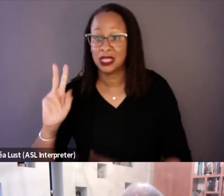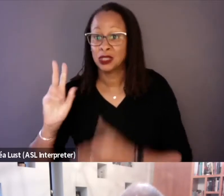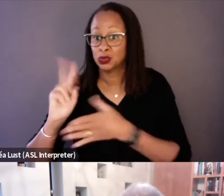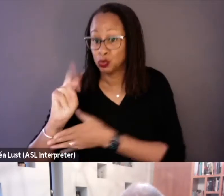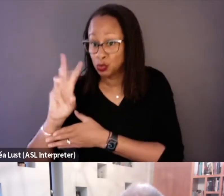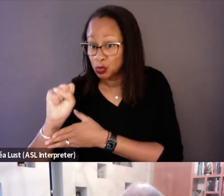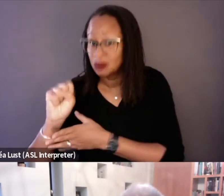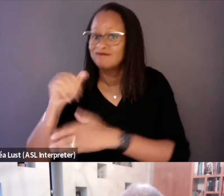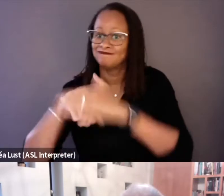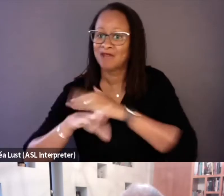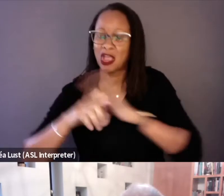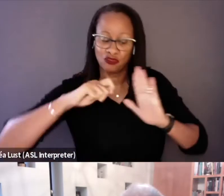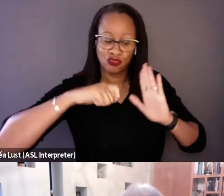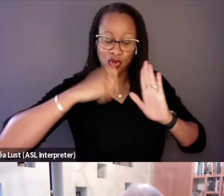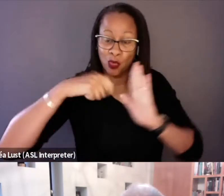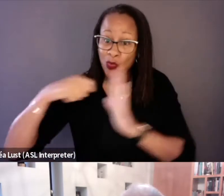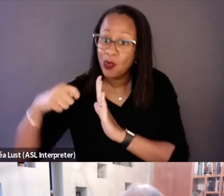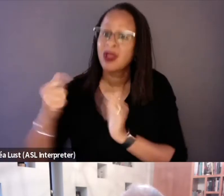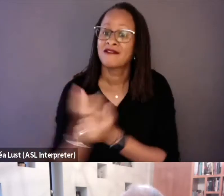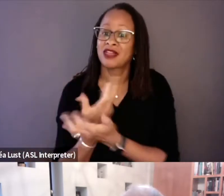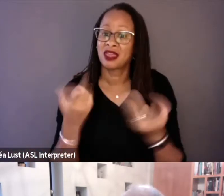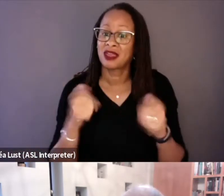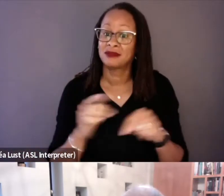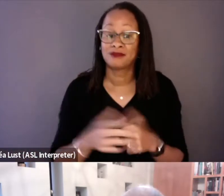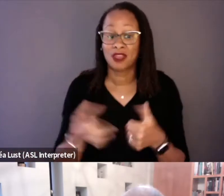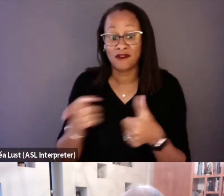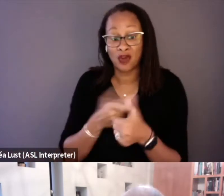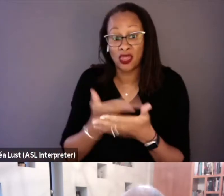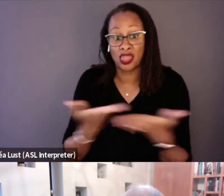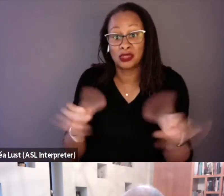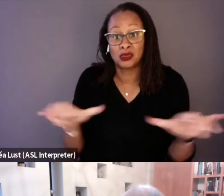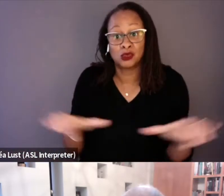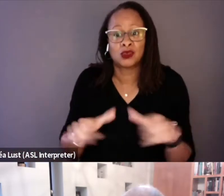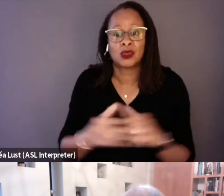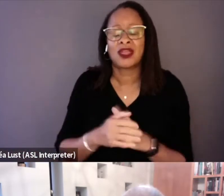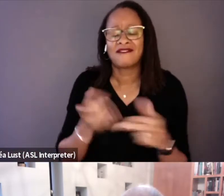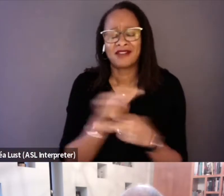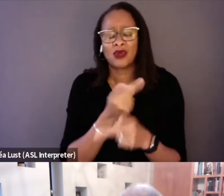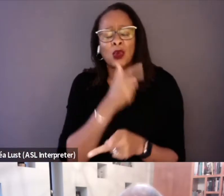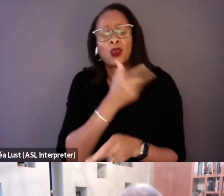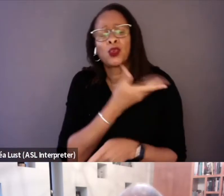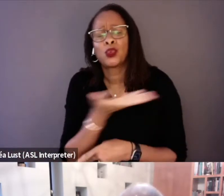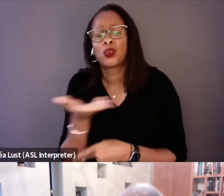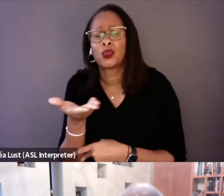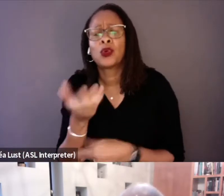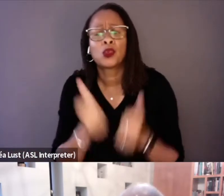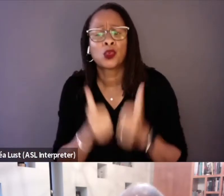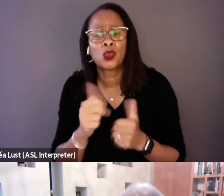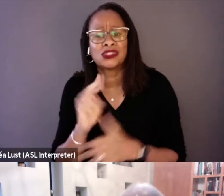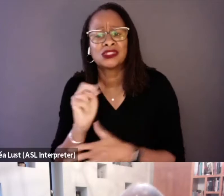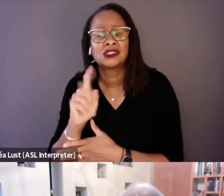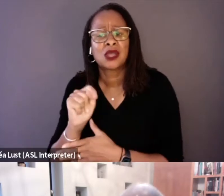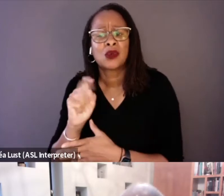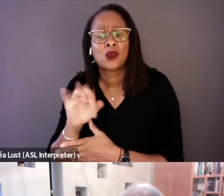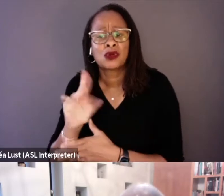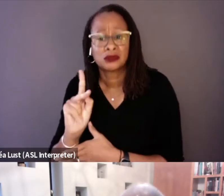And so the first thing to do is to figure out who those networks were, contact them.